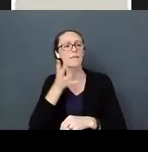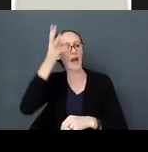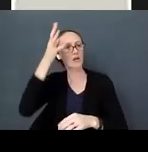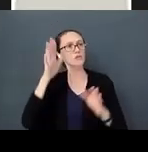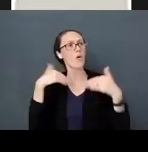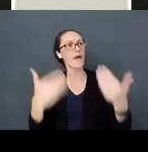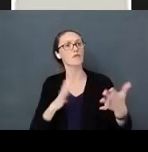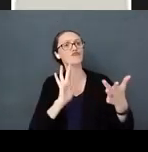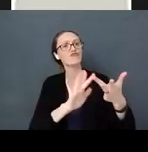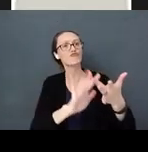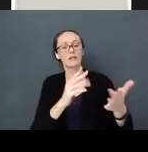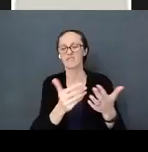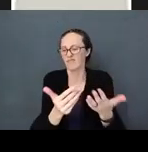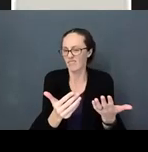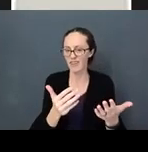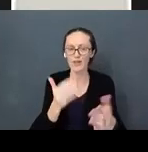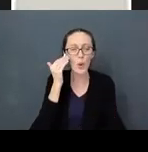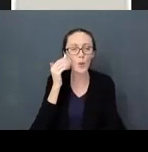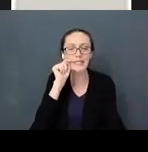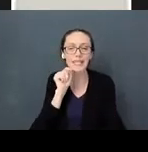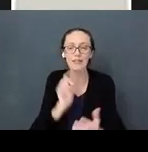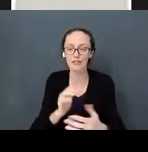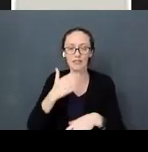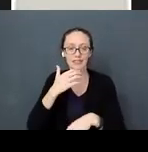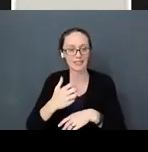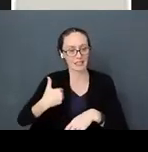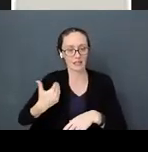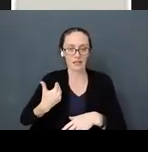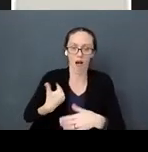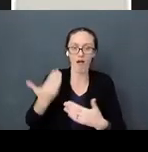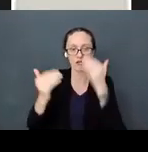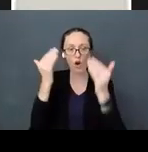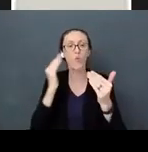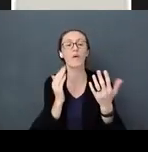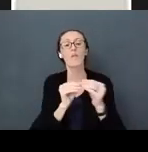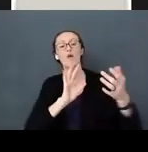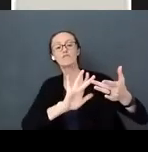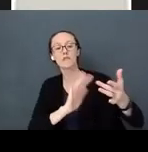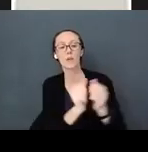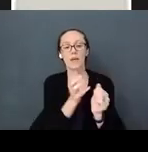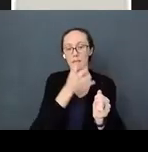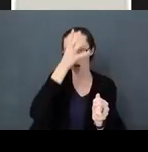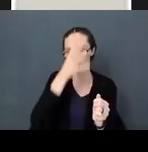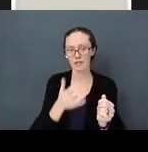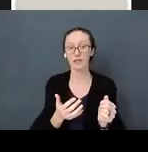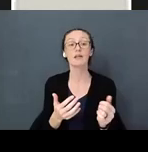teenagers and want to check in; and as a young adult they tend to be less at risk for substance